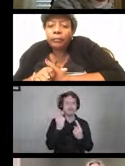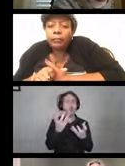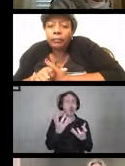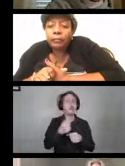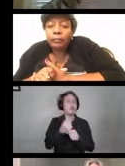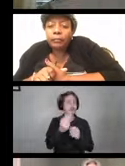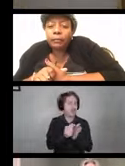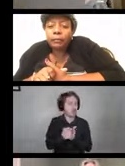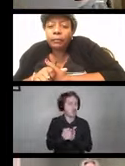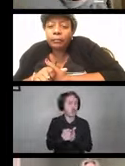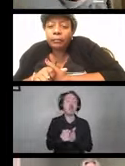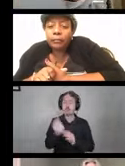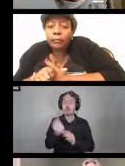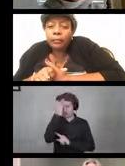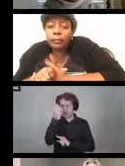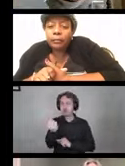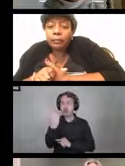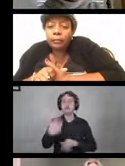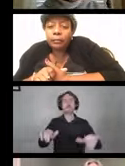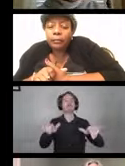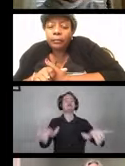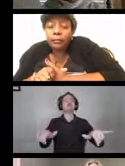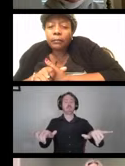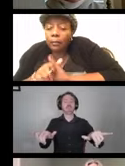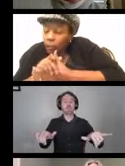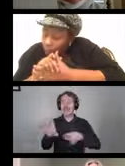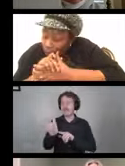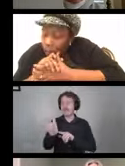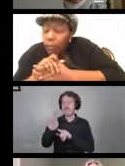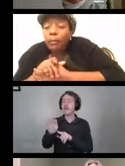we're all on the same page here as to what DME is.